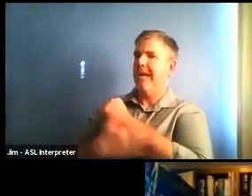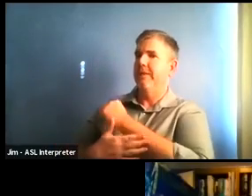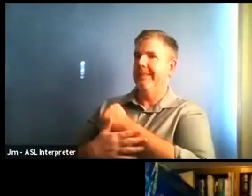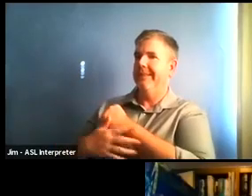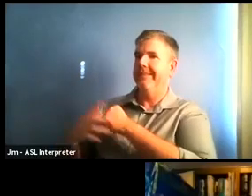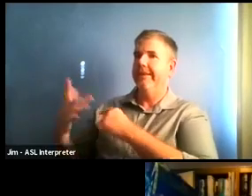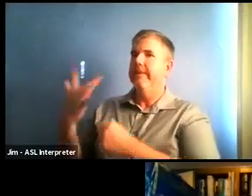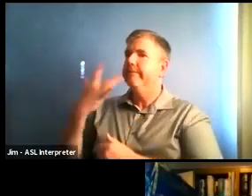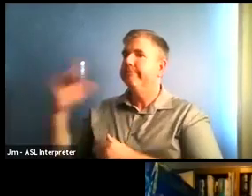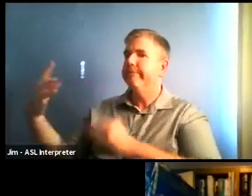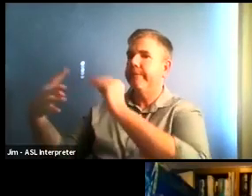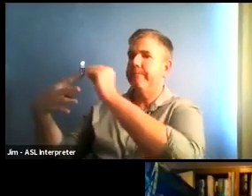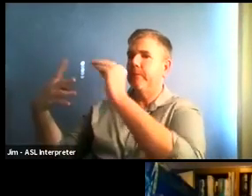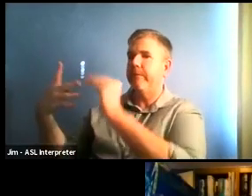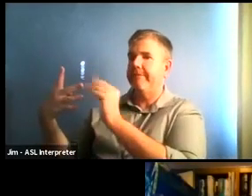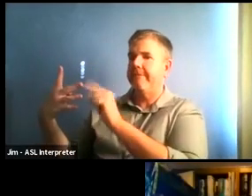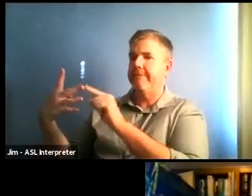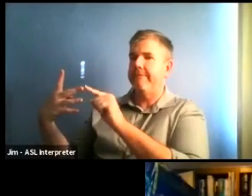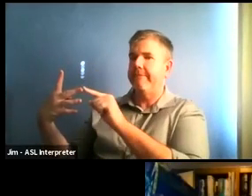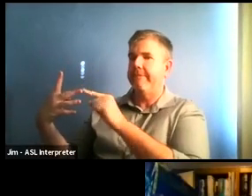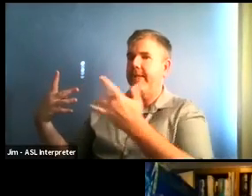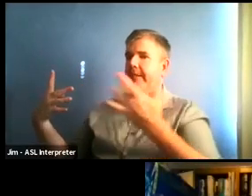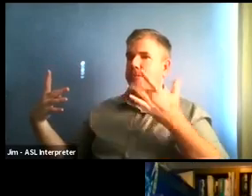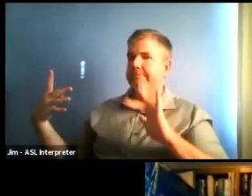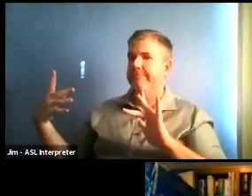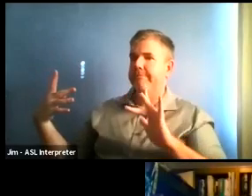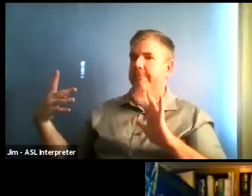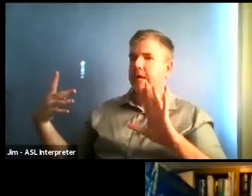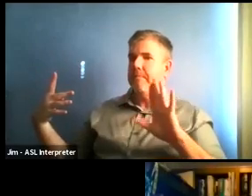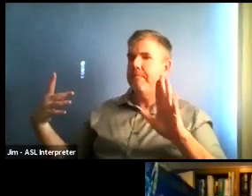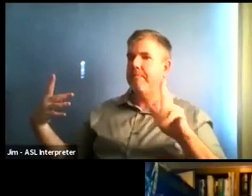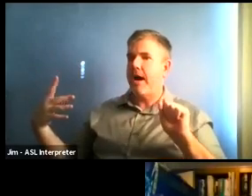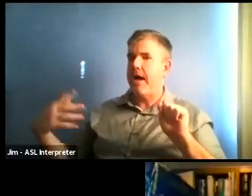They're under the impression, though, that because of the lag, they will only have to